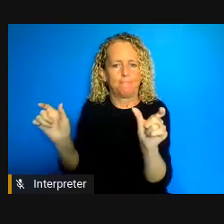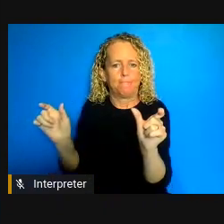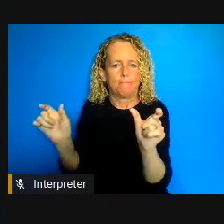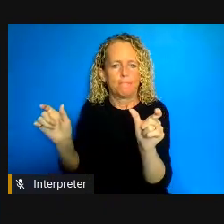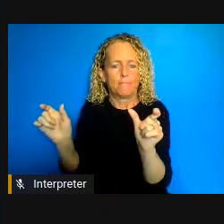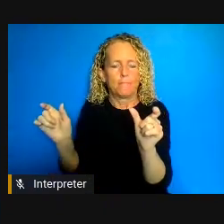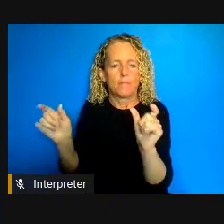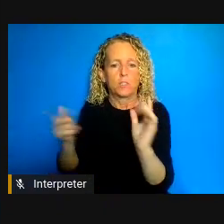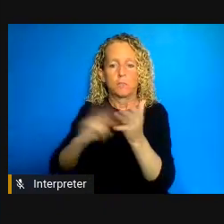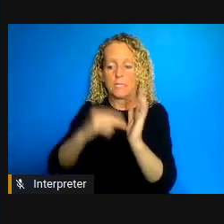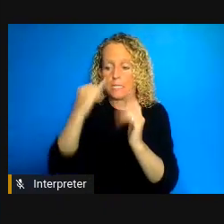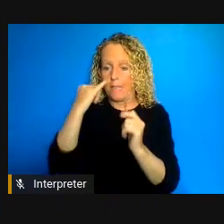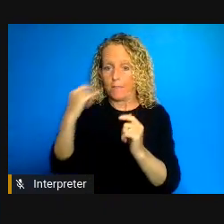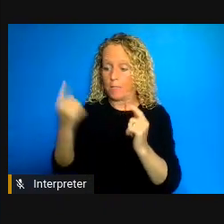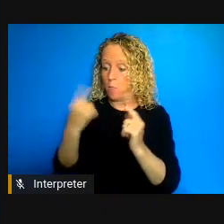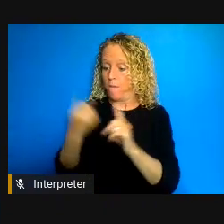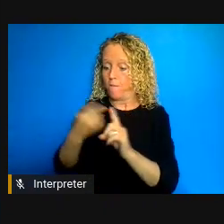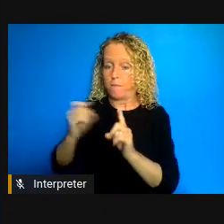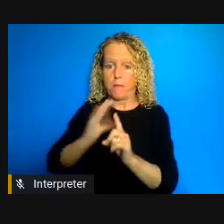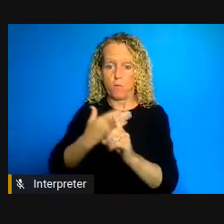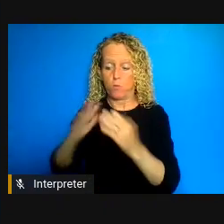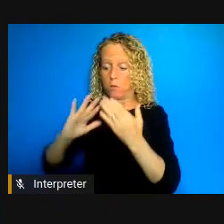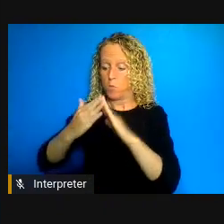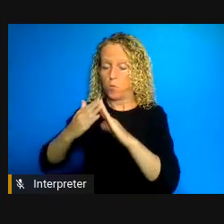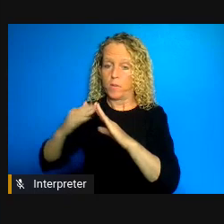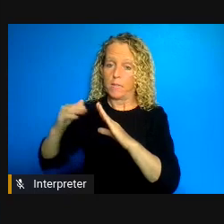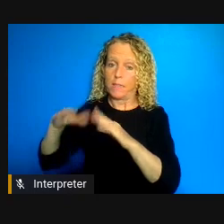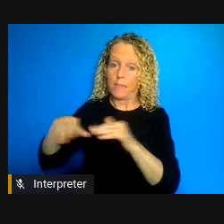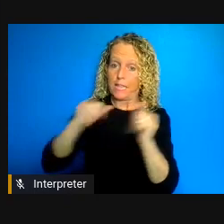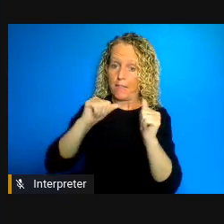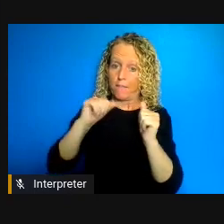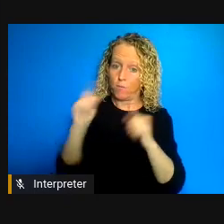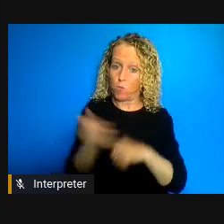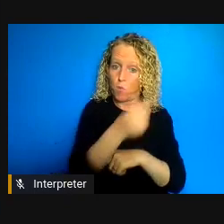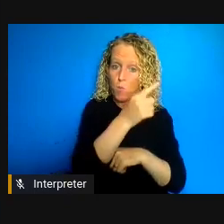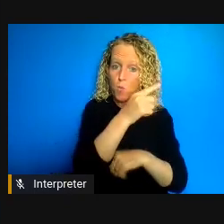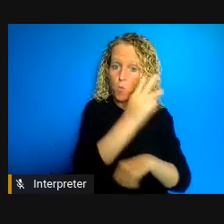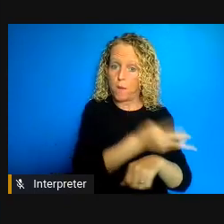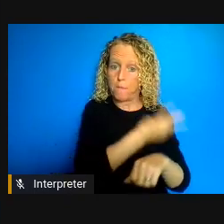not be allowed to return to the community because they know that if the